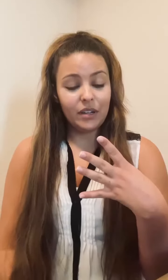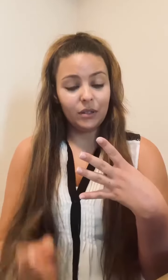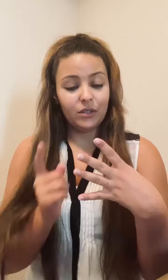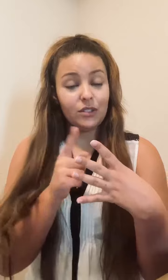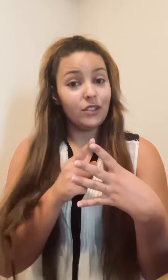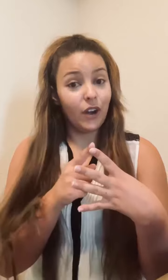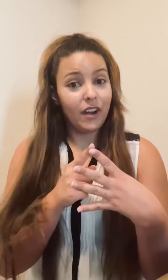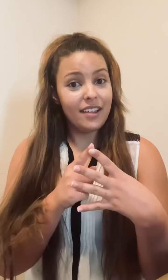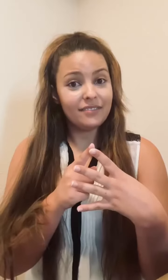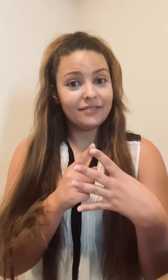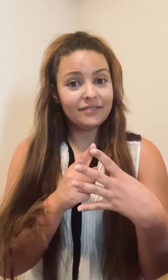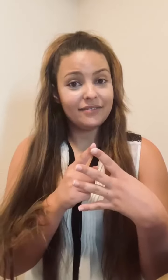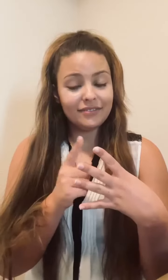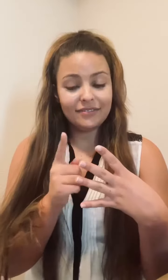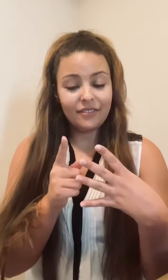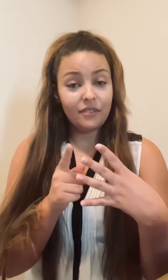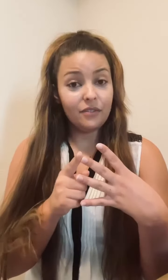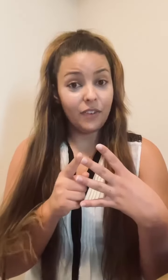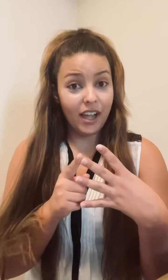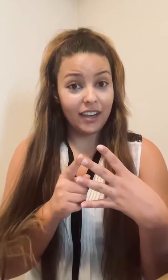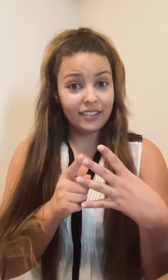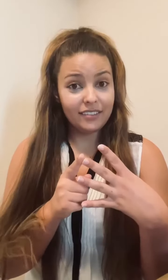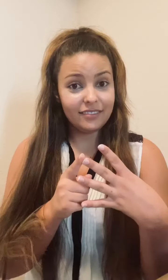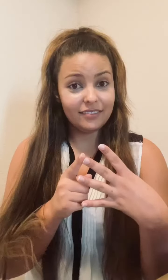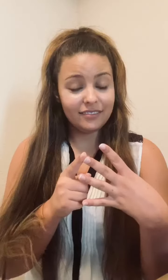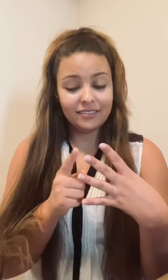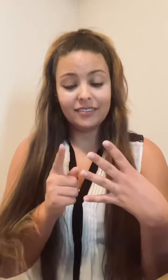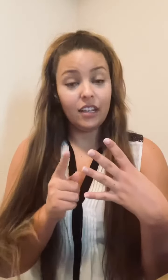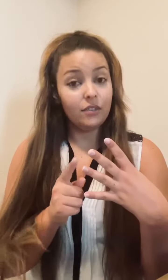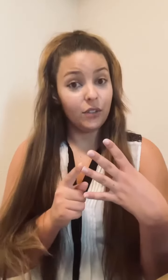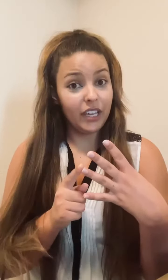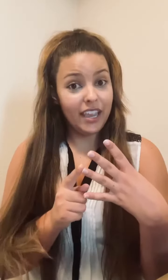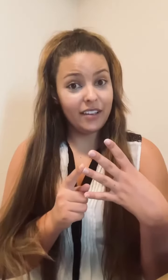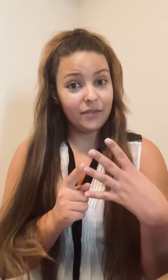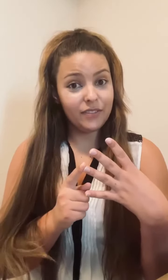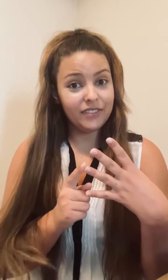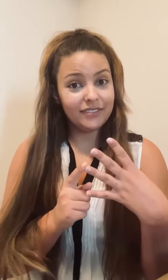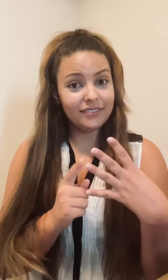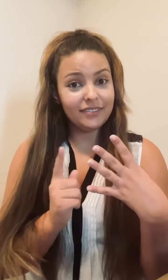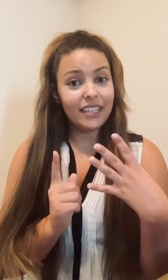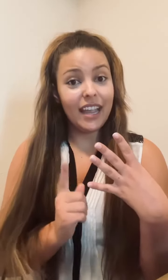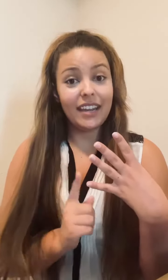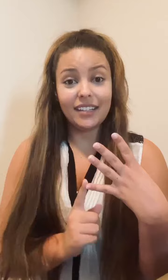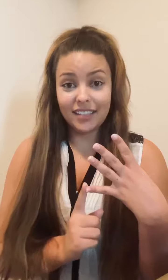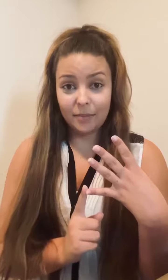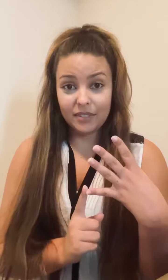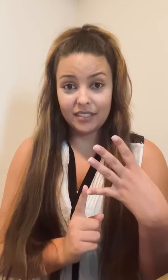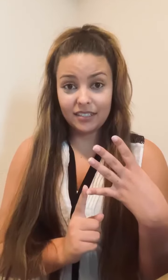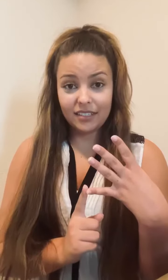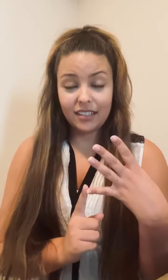We're going to learn: sorry, fine, forgive, and accept.